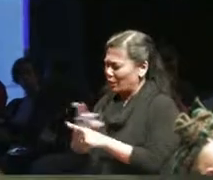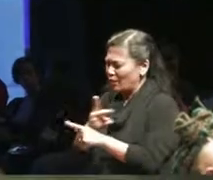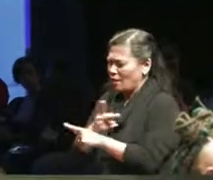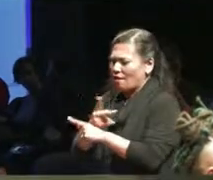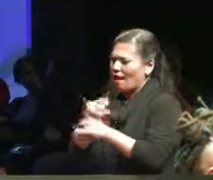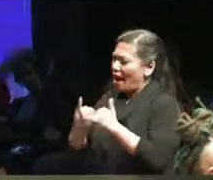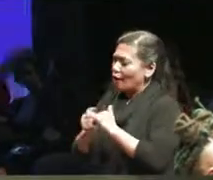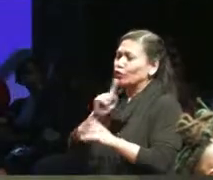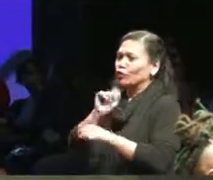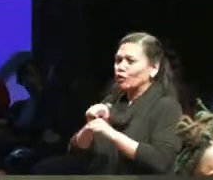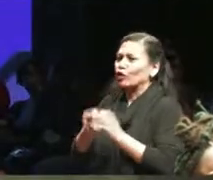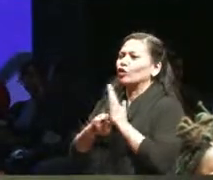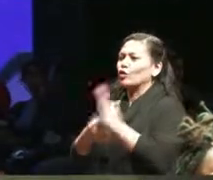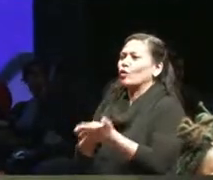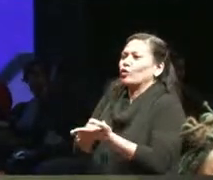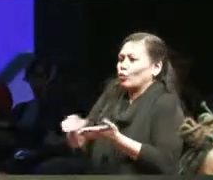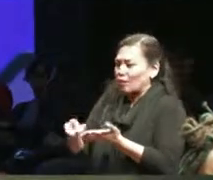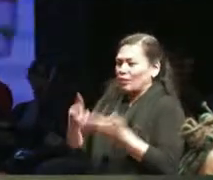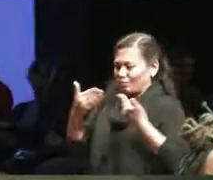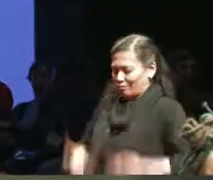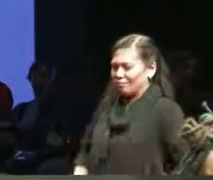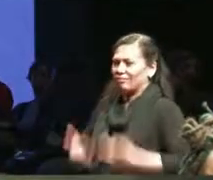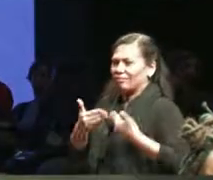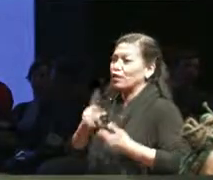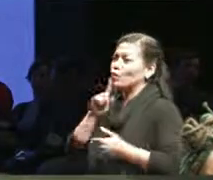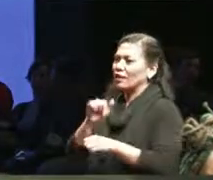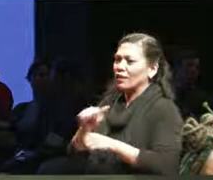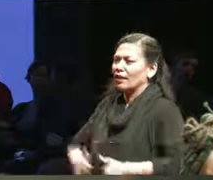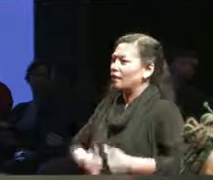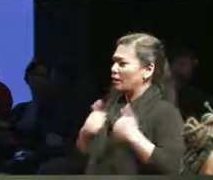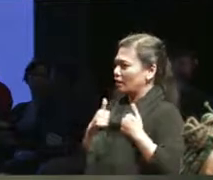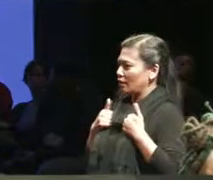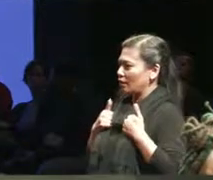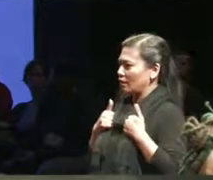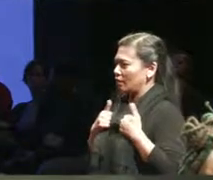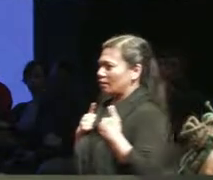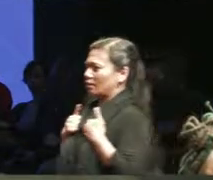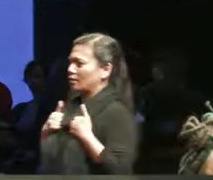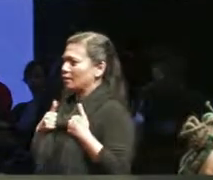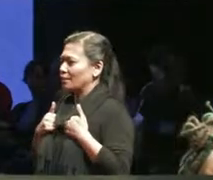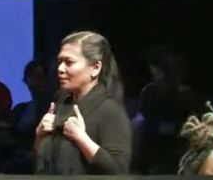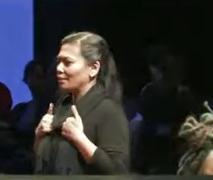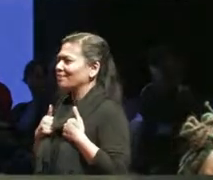representation of human experience. and it's it's happening, it's definitely